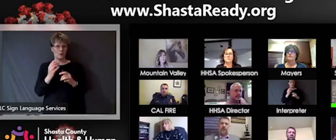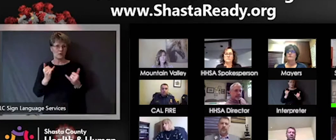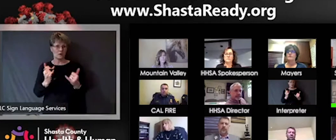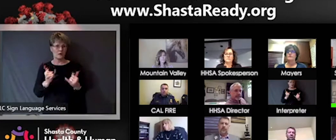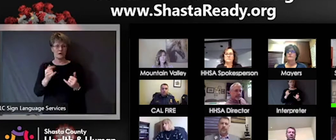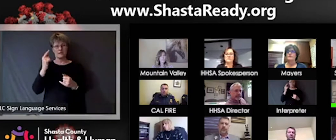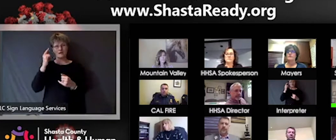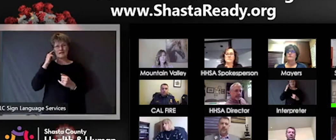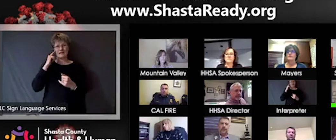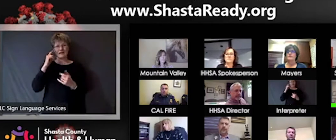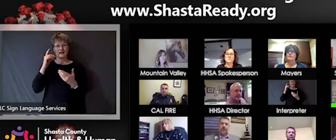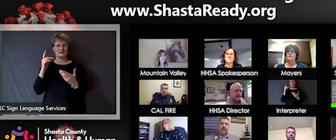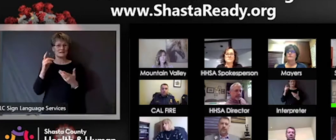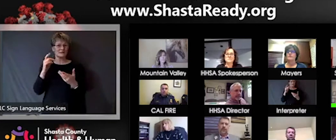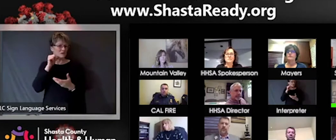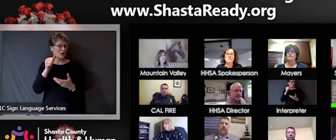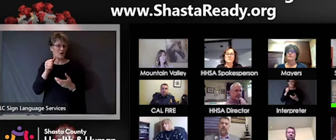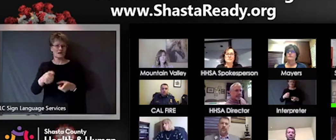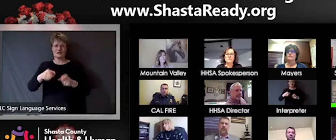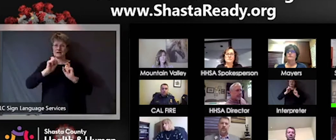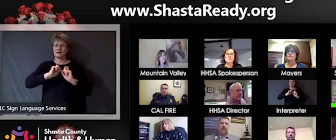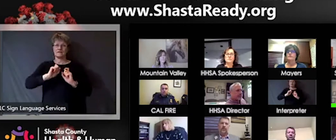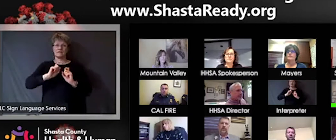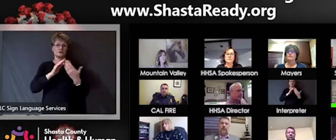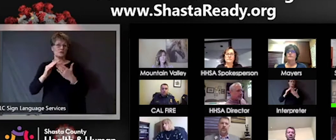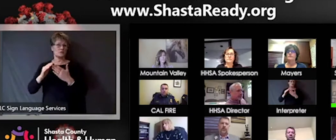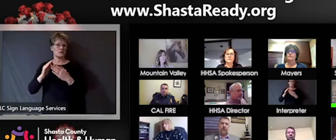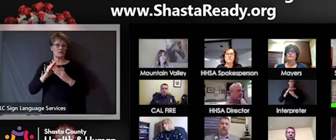think it might be interesting, on a case-by-case basis, if we had that test